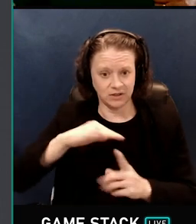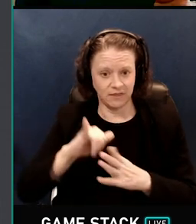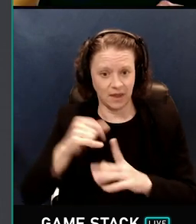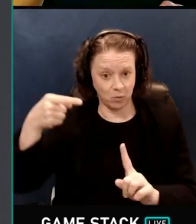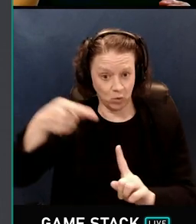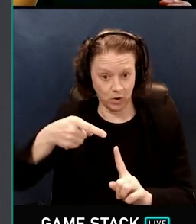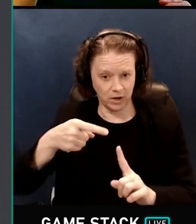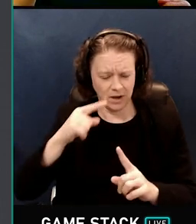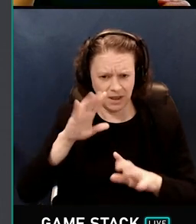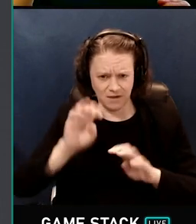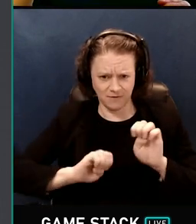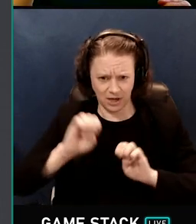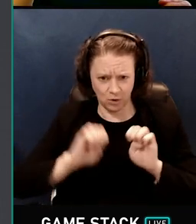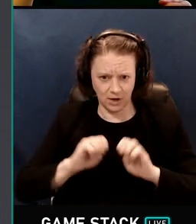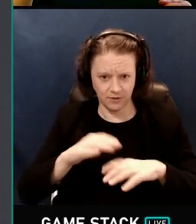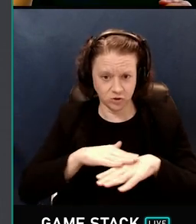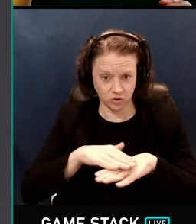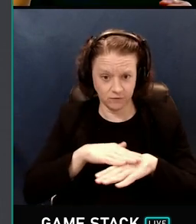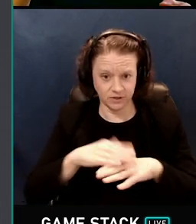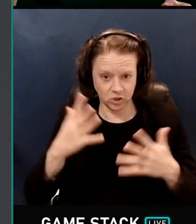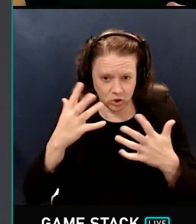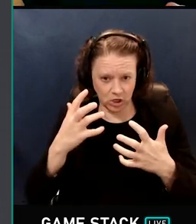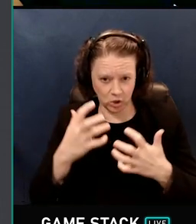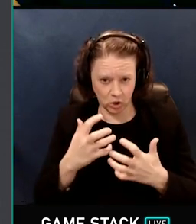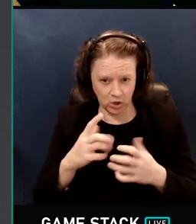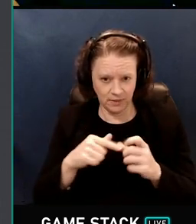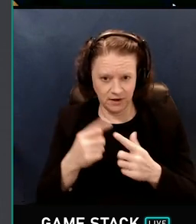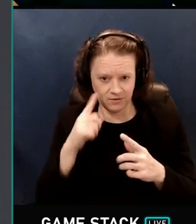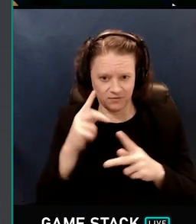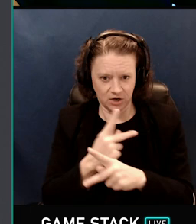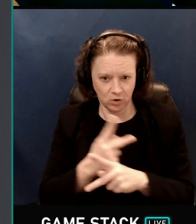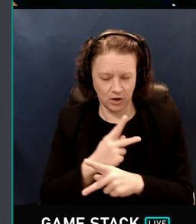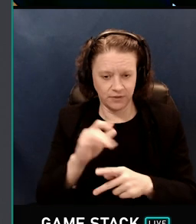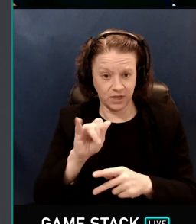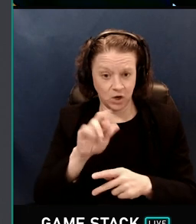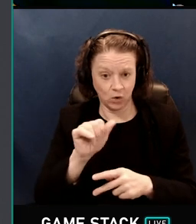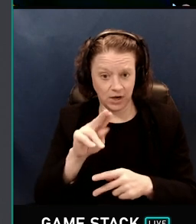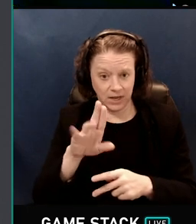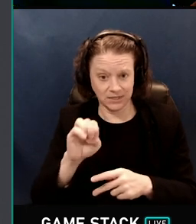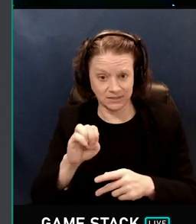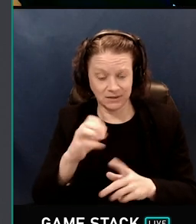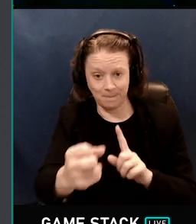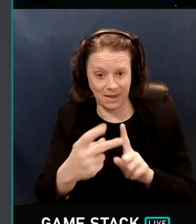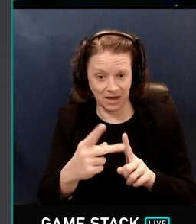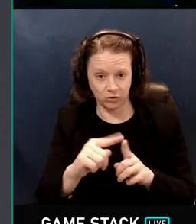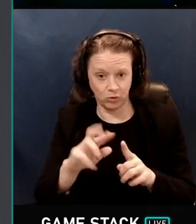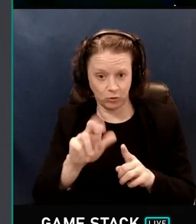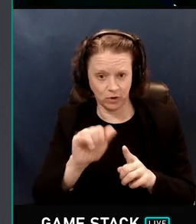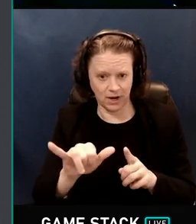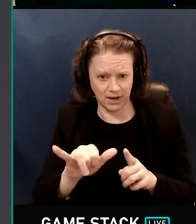surface shader, and figure out the radiance back along the original ray. So how do we know what the lighting is at this new point?